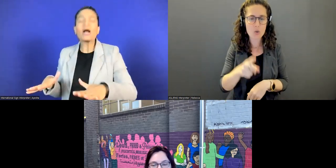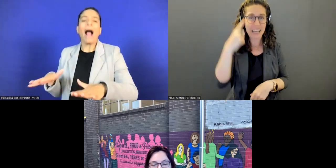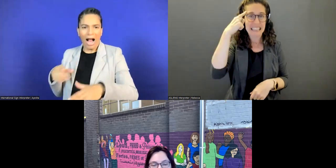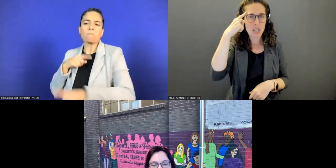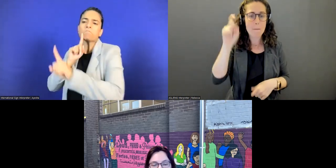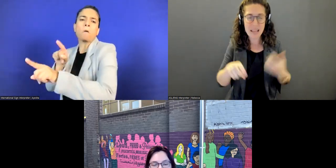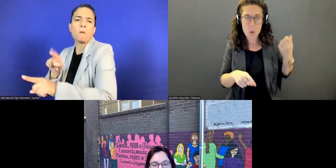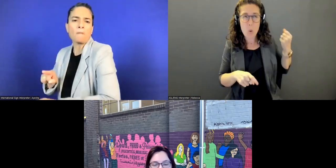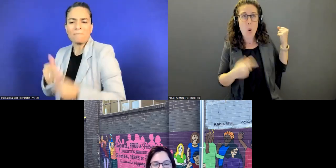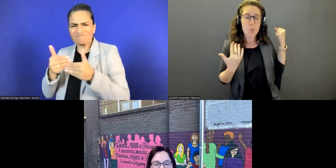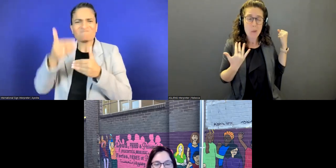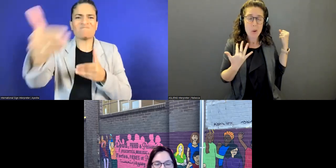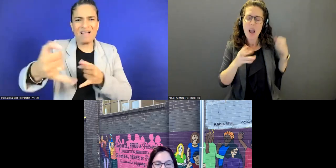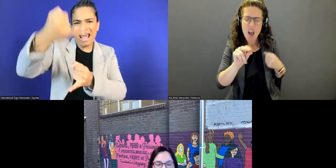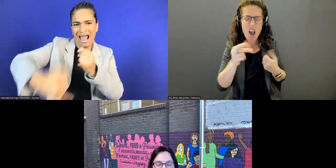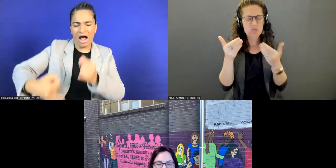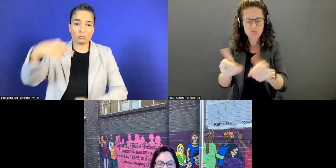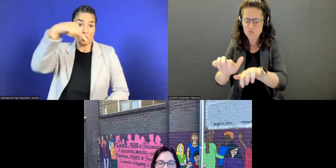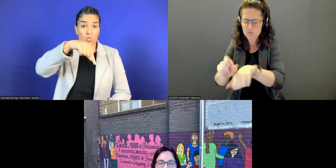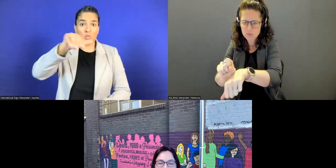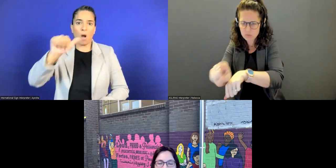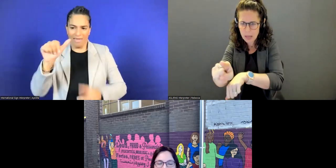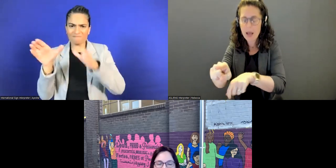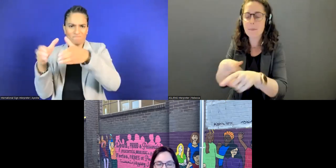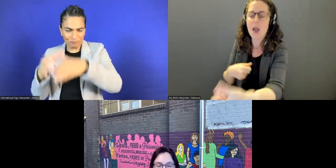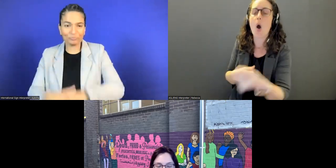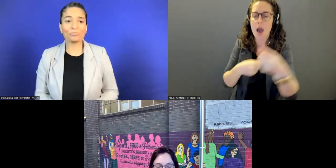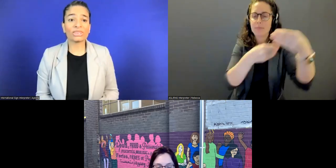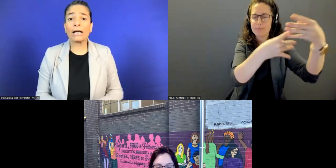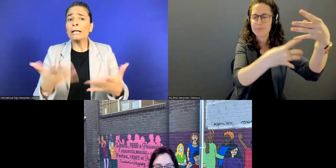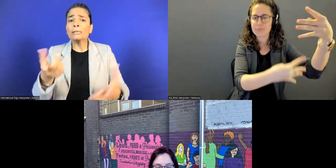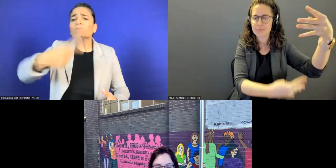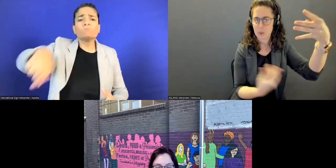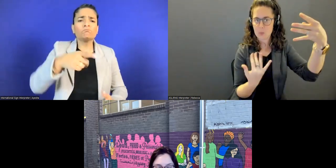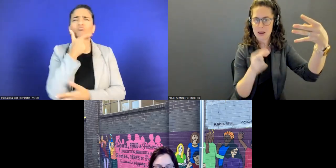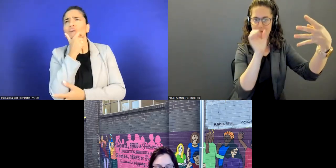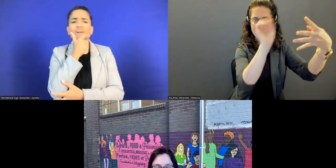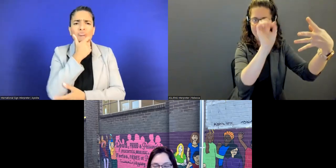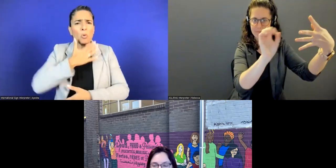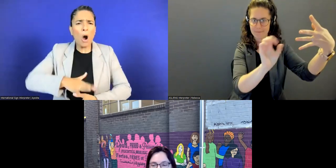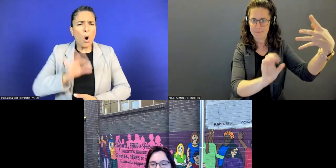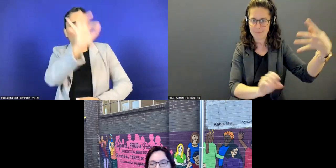I'll be going through the questions towards end, so we can hopefully hear lots of great questions!